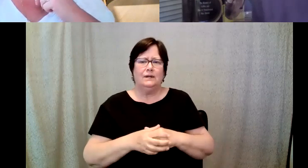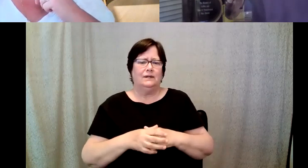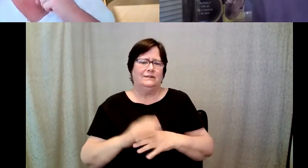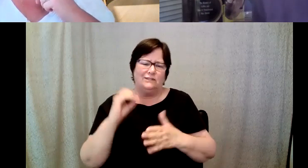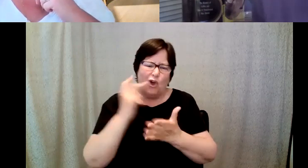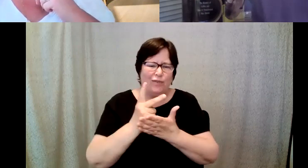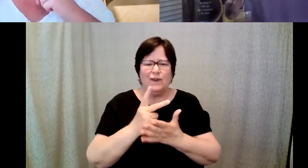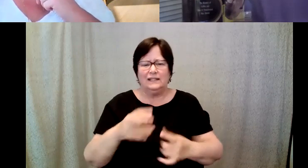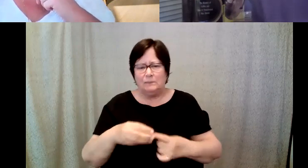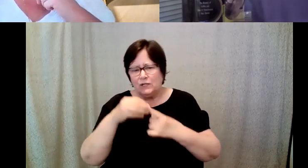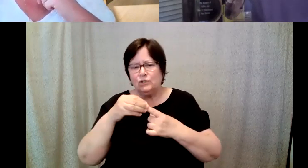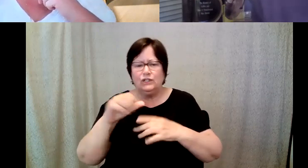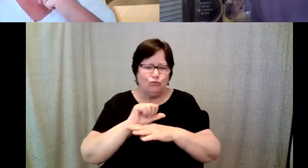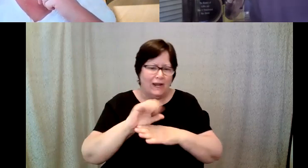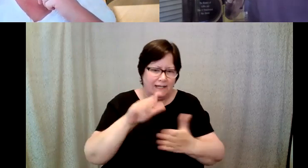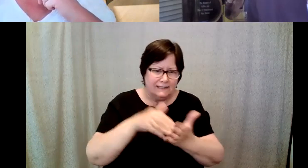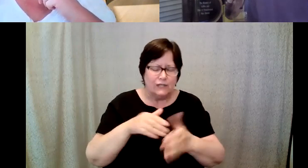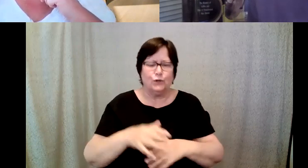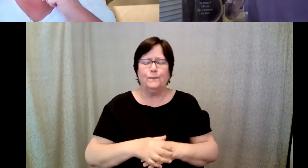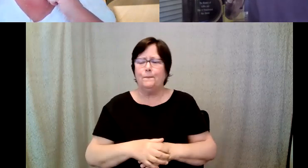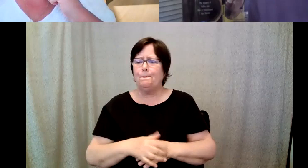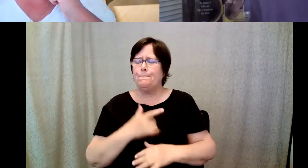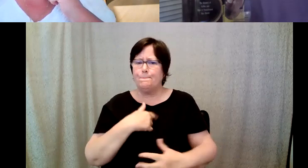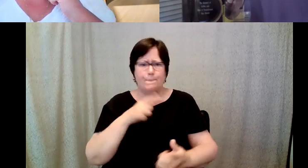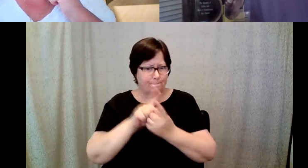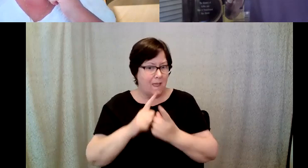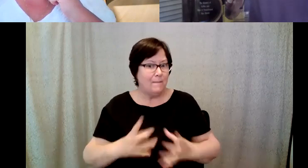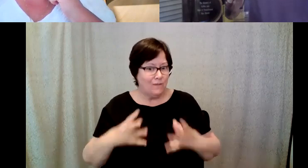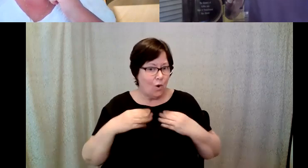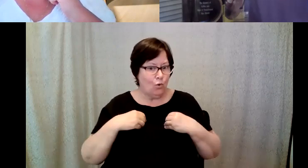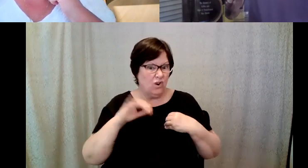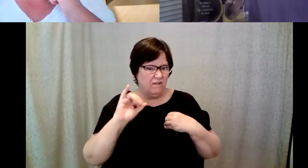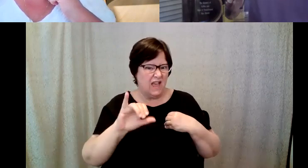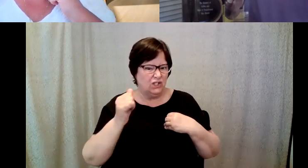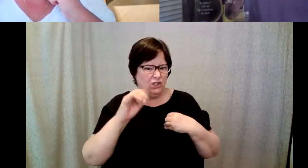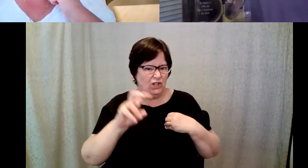coffee training Center and I had met the owner of jazz CAFE eight years ago.